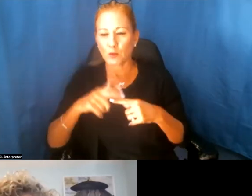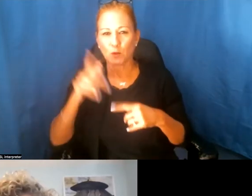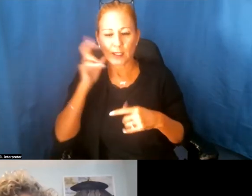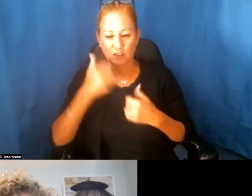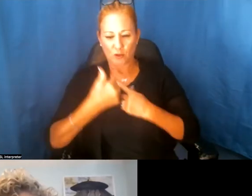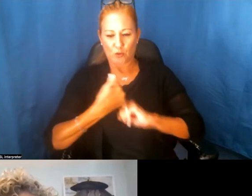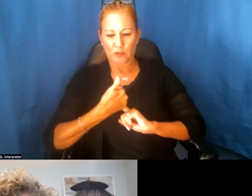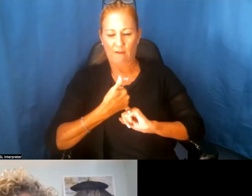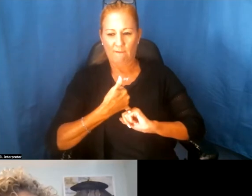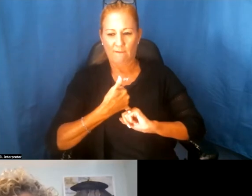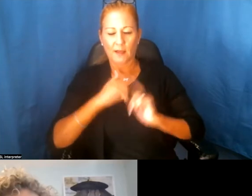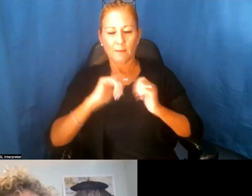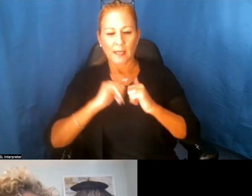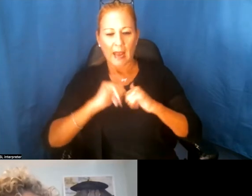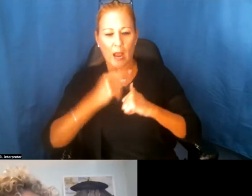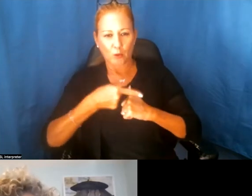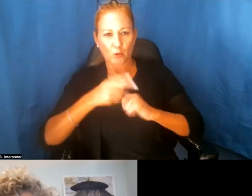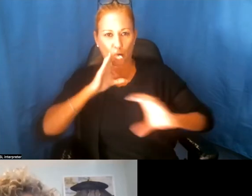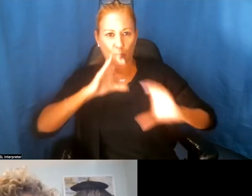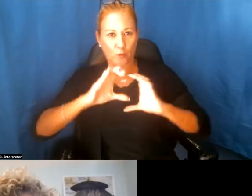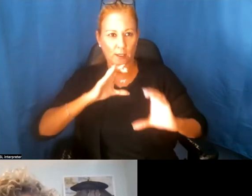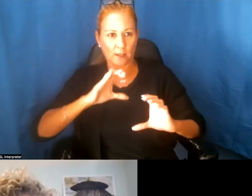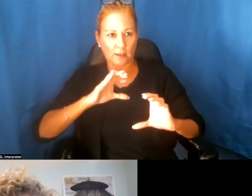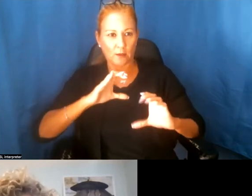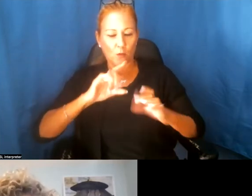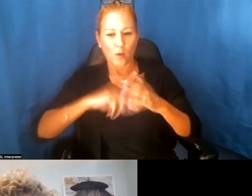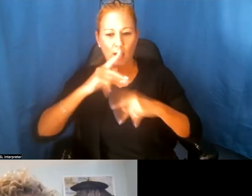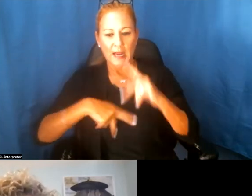you're listening to how you are communicating, you're listening to what kind of messages you're